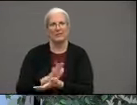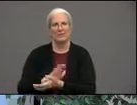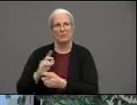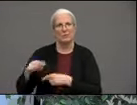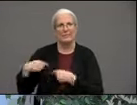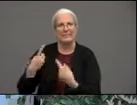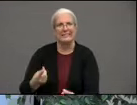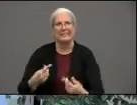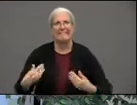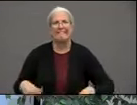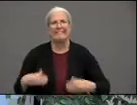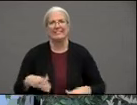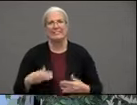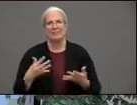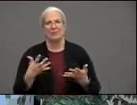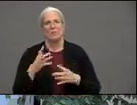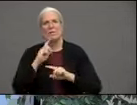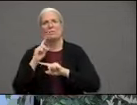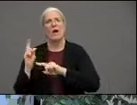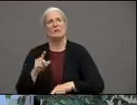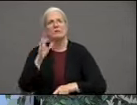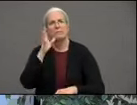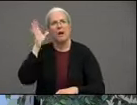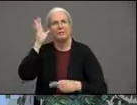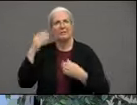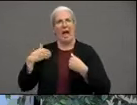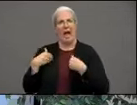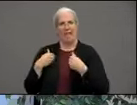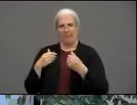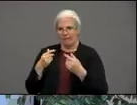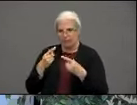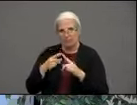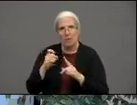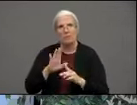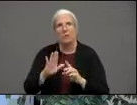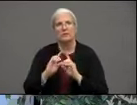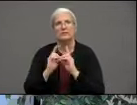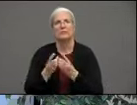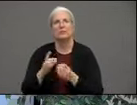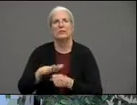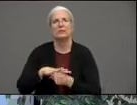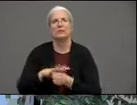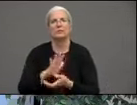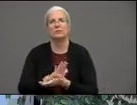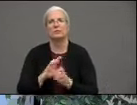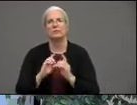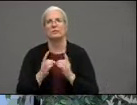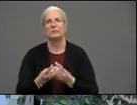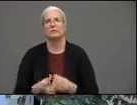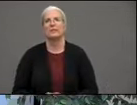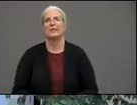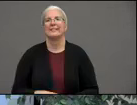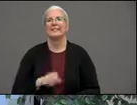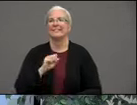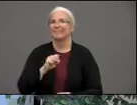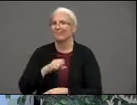reaction of parents uh in your district. Omar Torres: right well not only in not only in my district but throughout